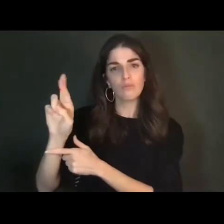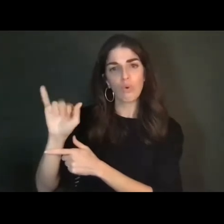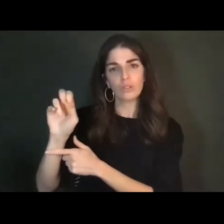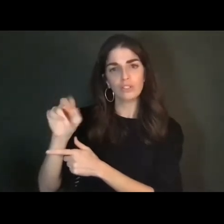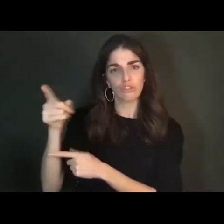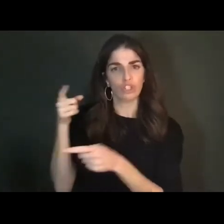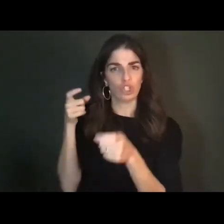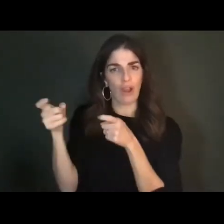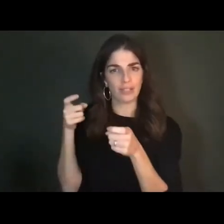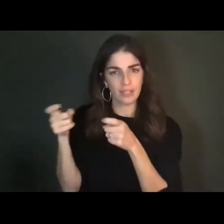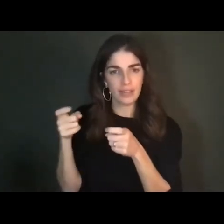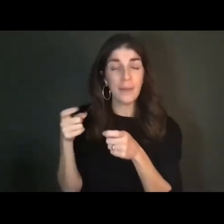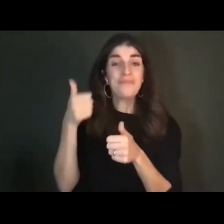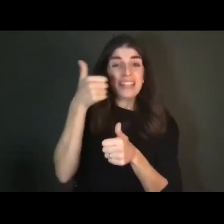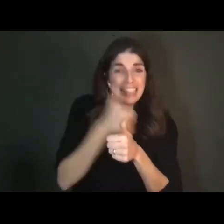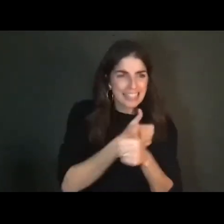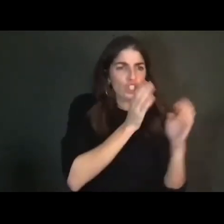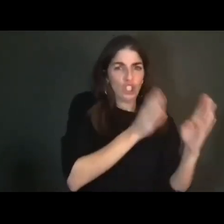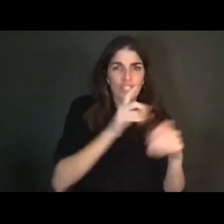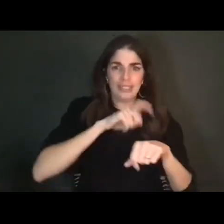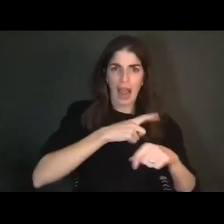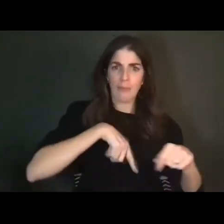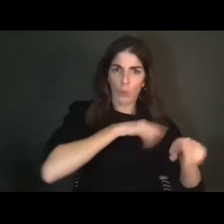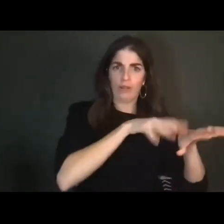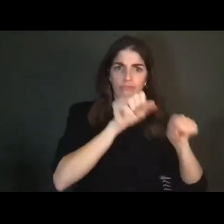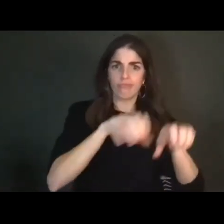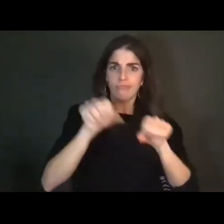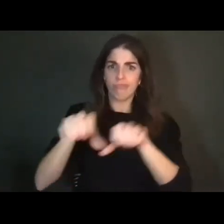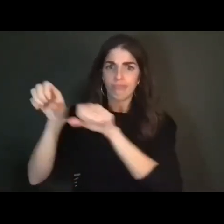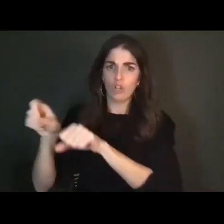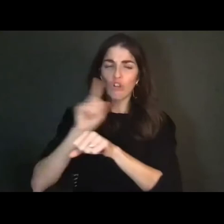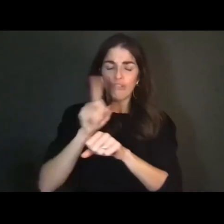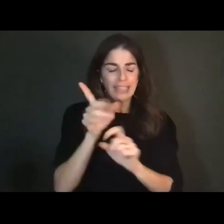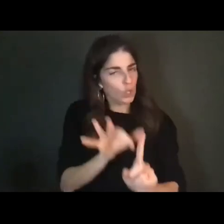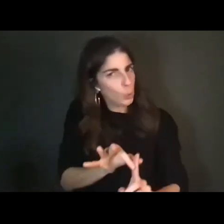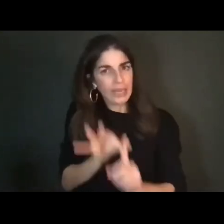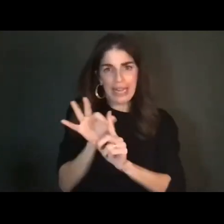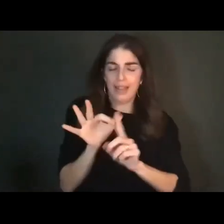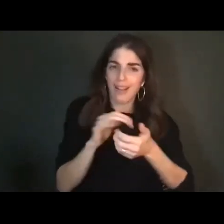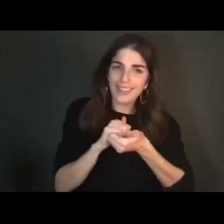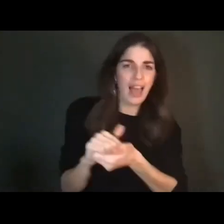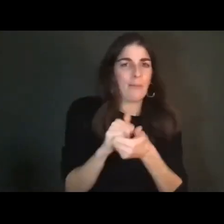each -- each of these iterations was a totally, collaborative unique process, and in the book,